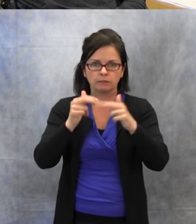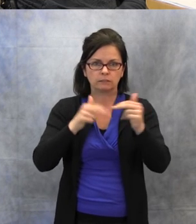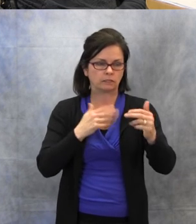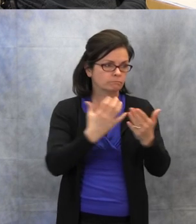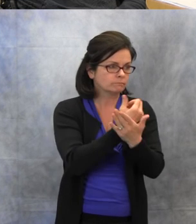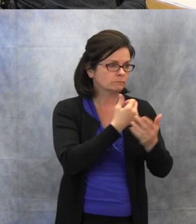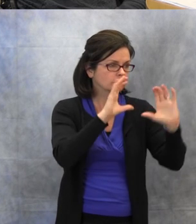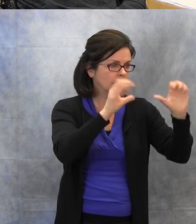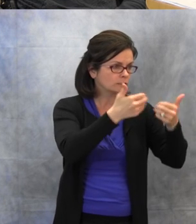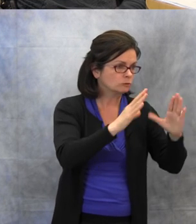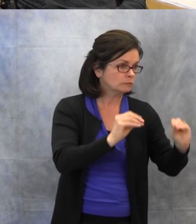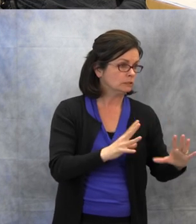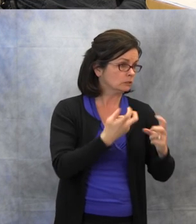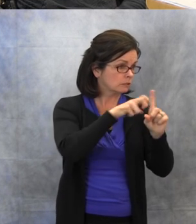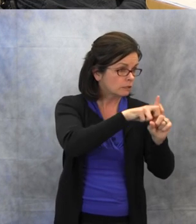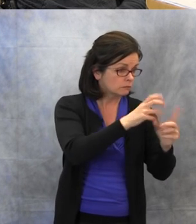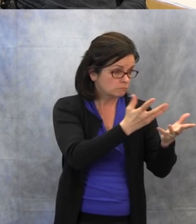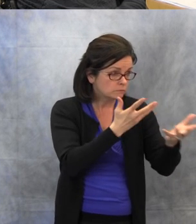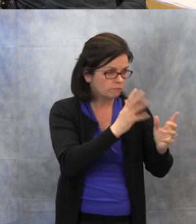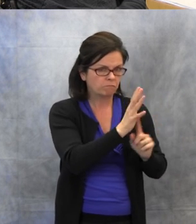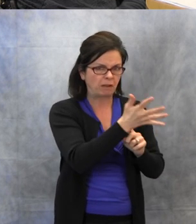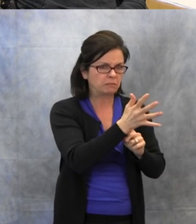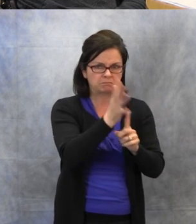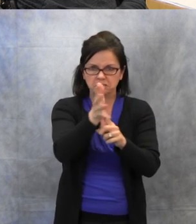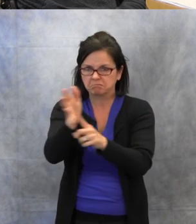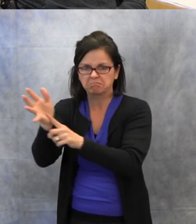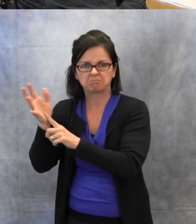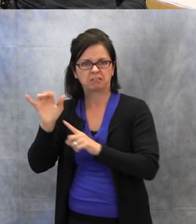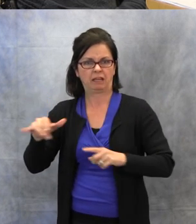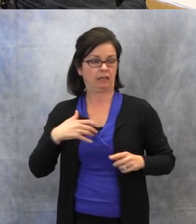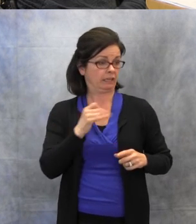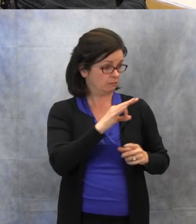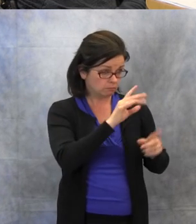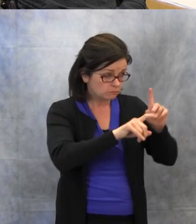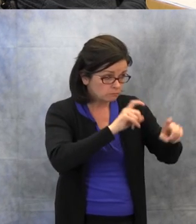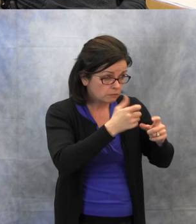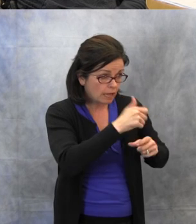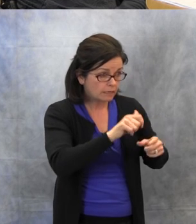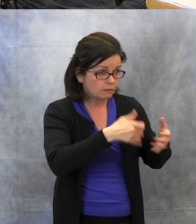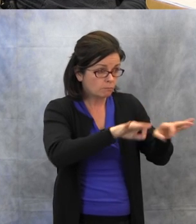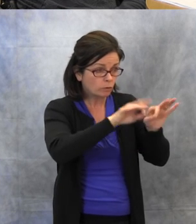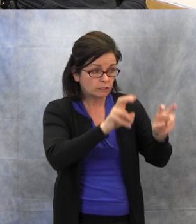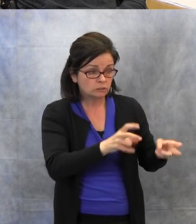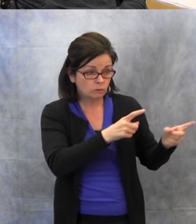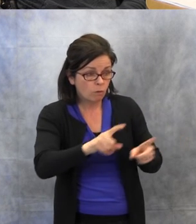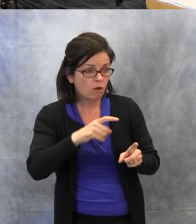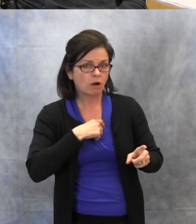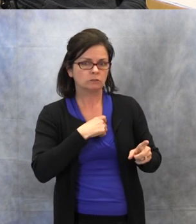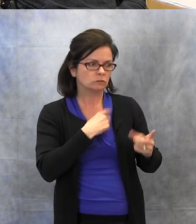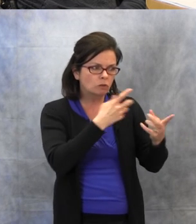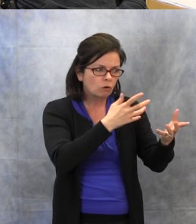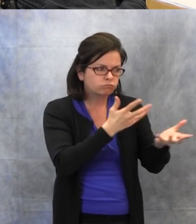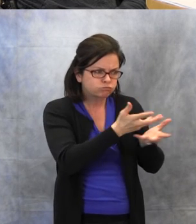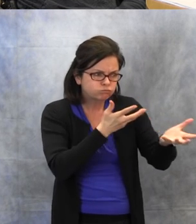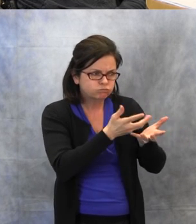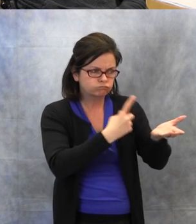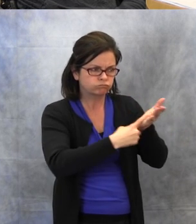to see if there's any important issues going on with the student and kind of catch up with them.